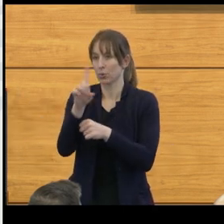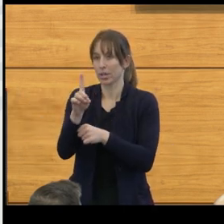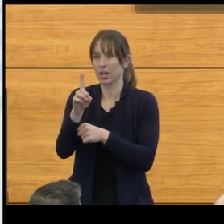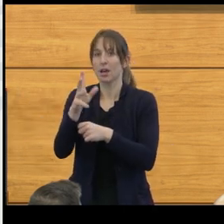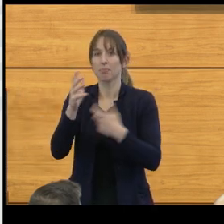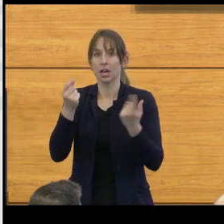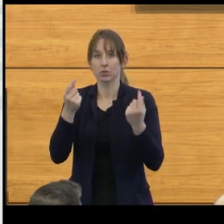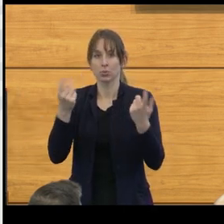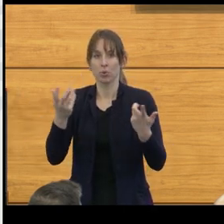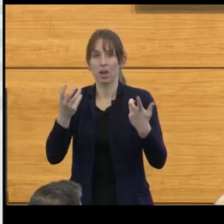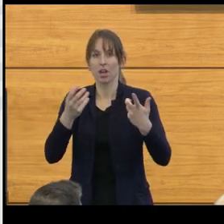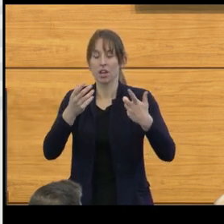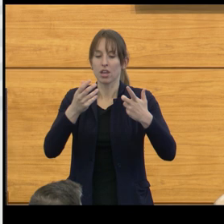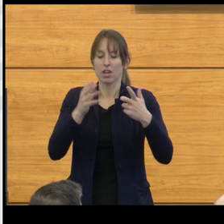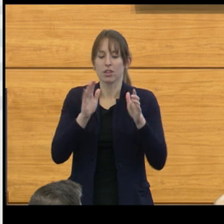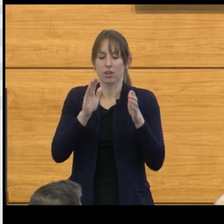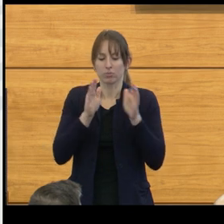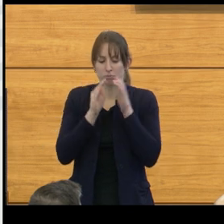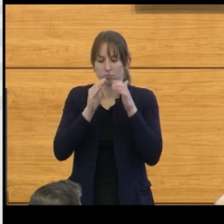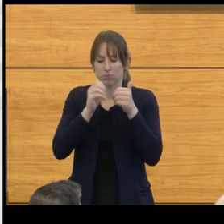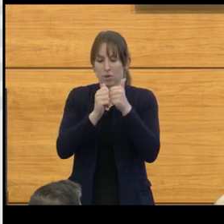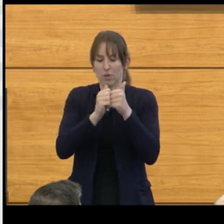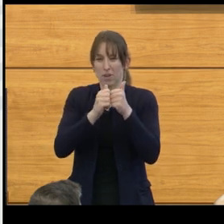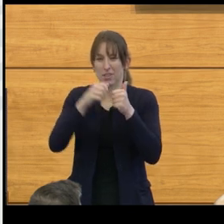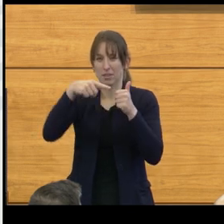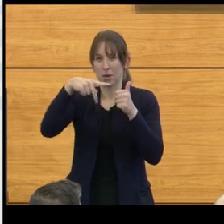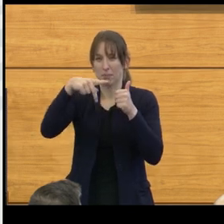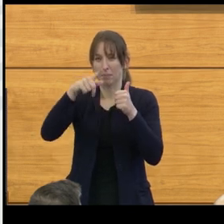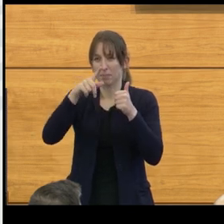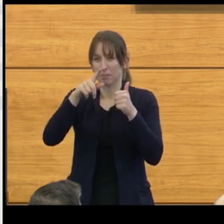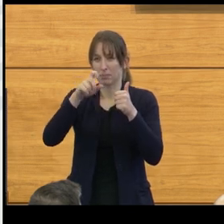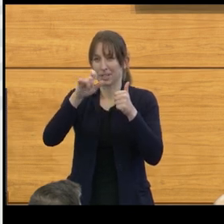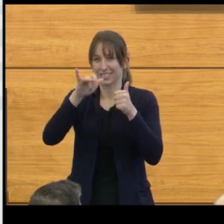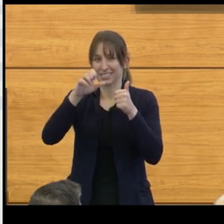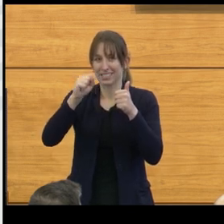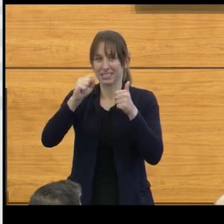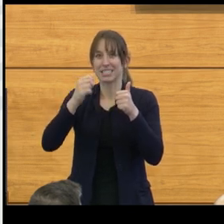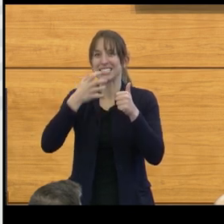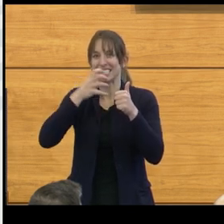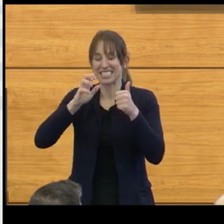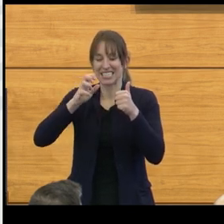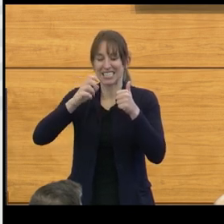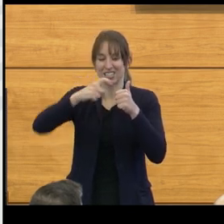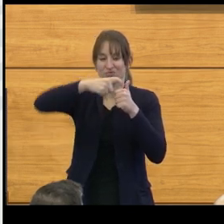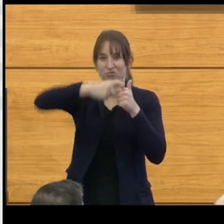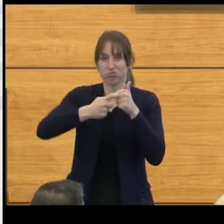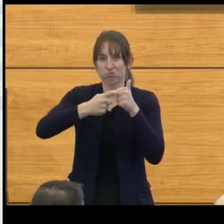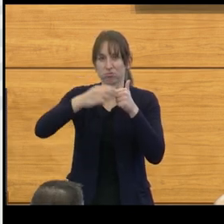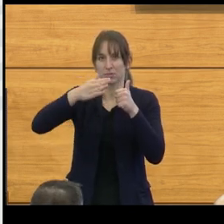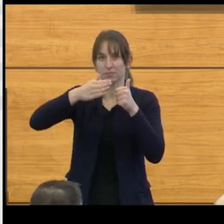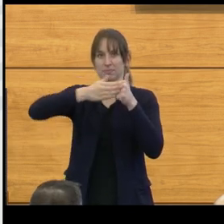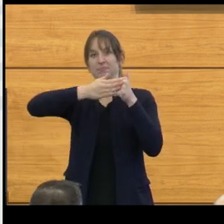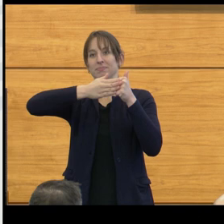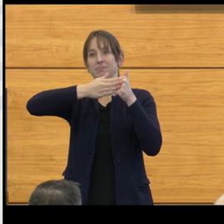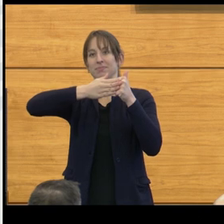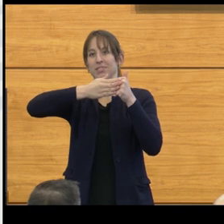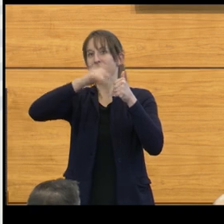He worked extensively with his urology colleagues at Hopkins looking at a way to, in fact, cauterize the choroid plexus,